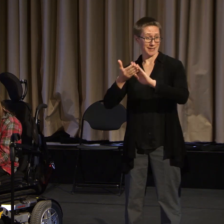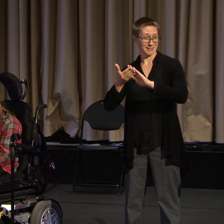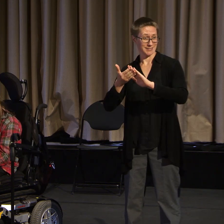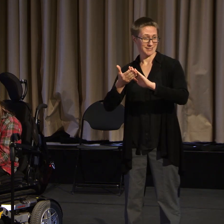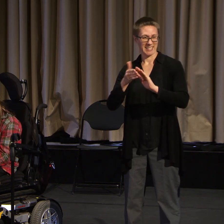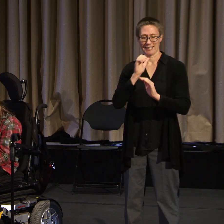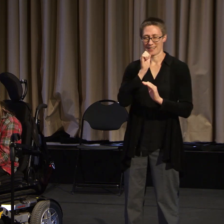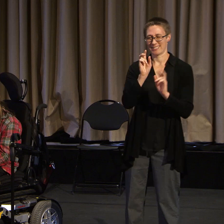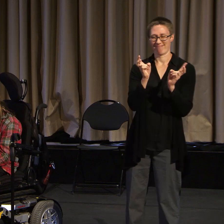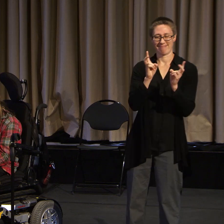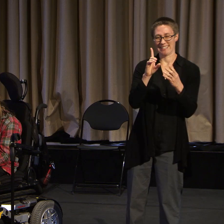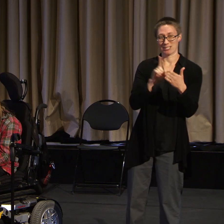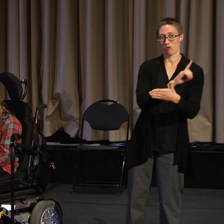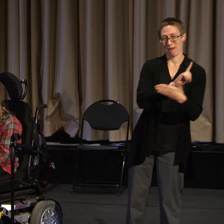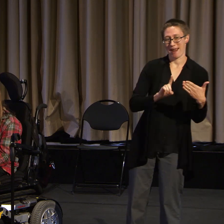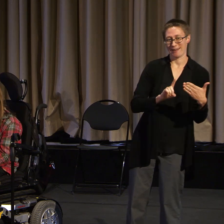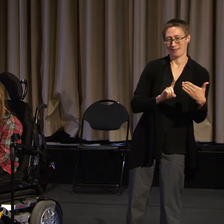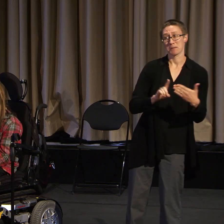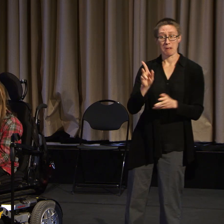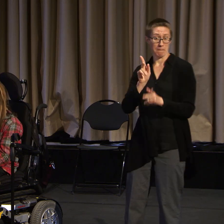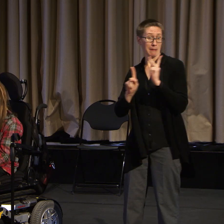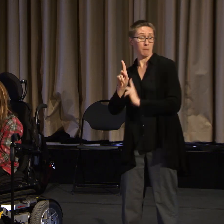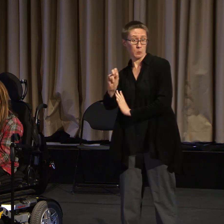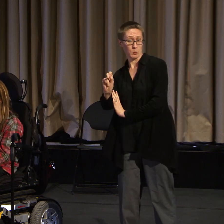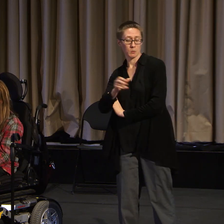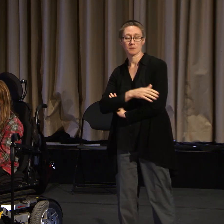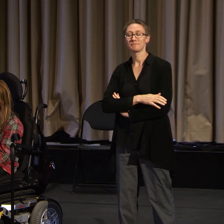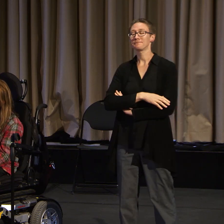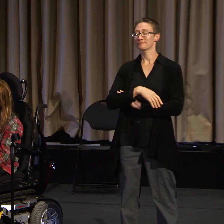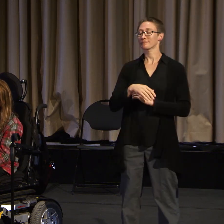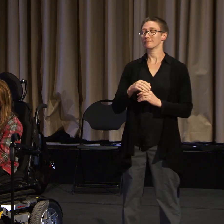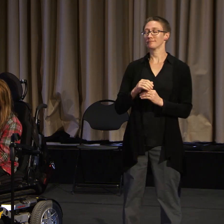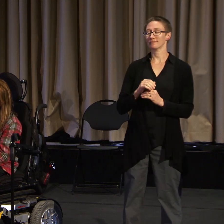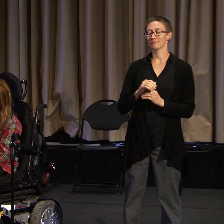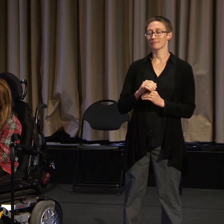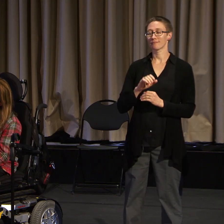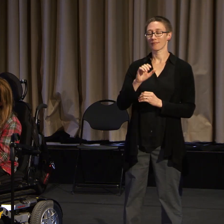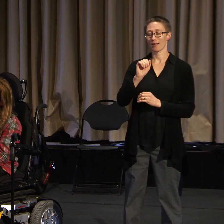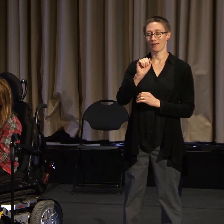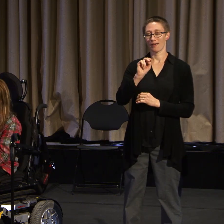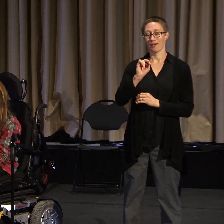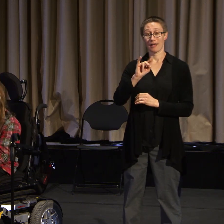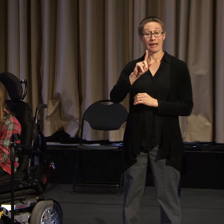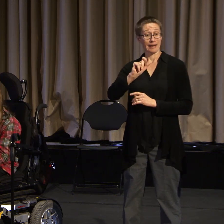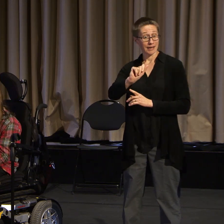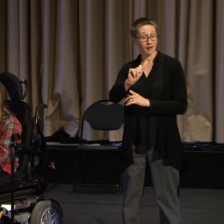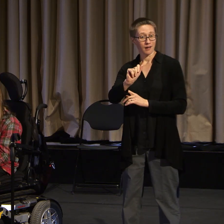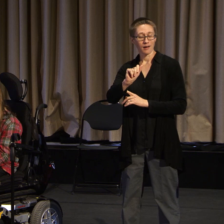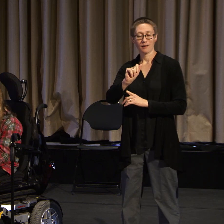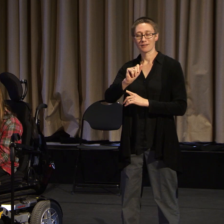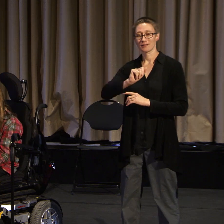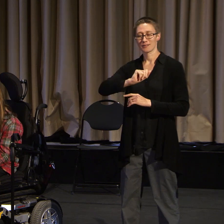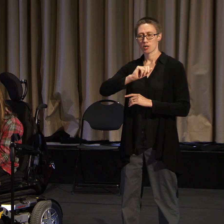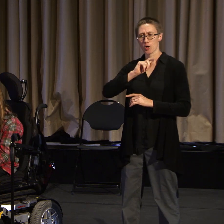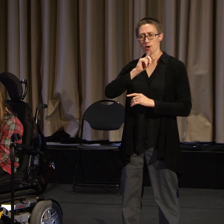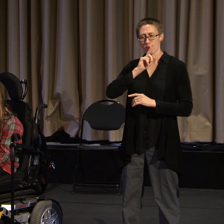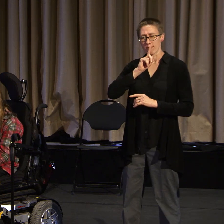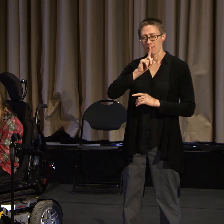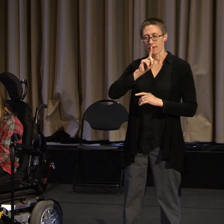on racism and how marginalized persons are treated and perceived in ADAPT and in the disability